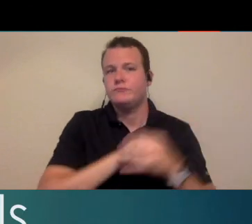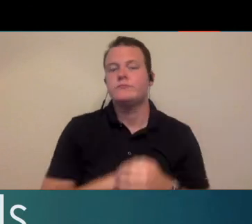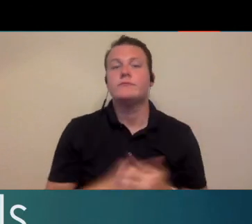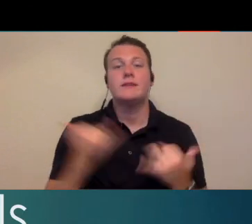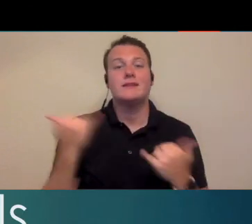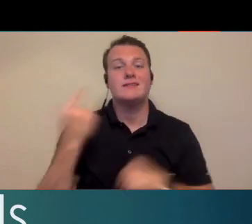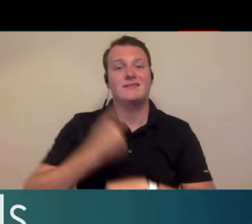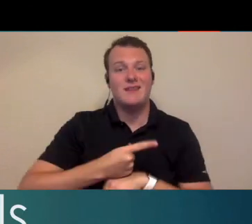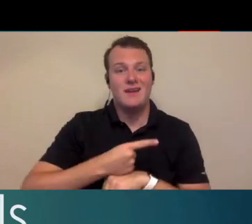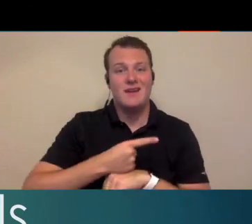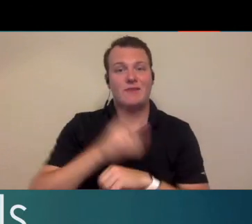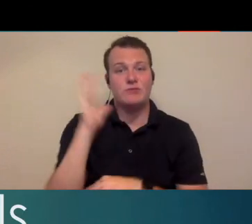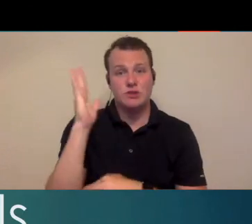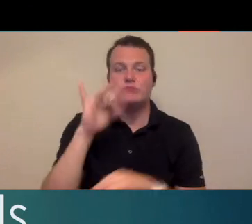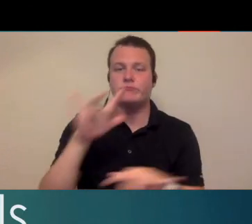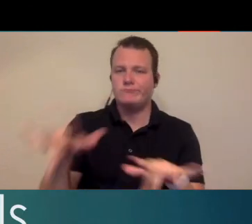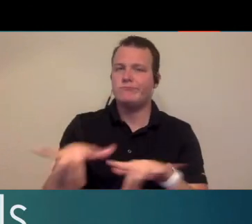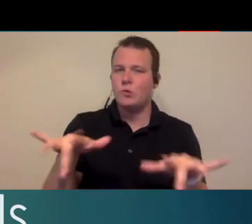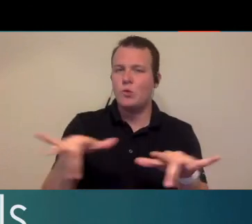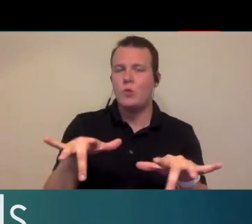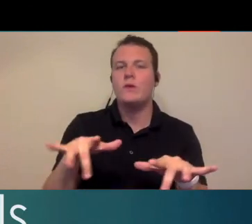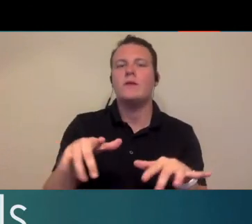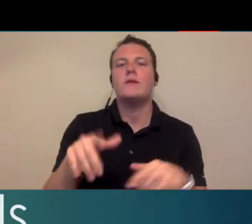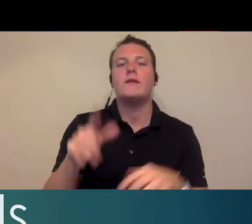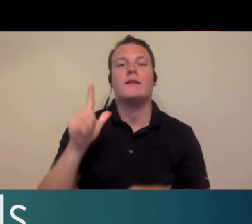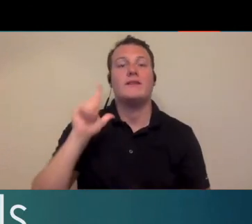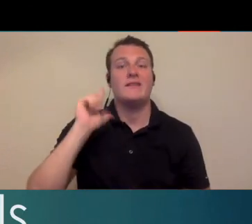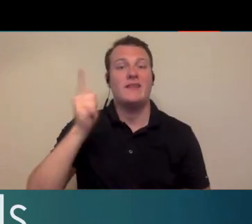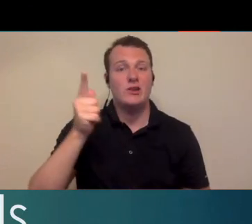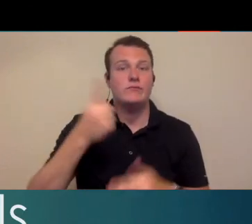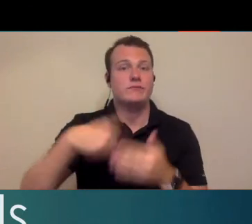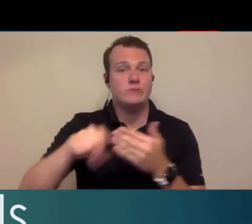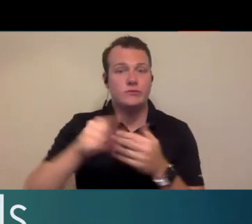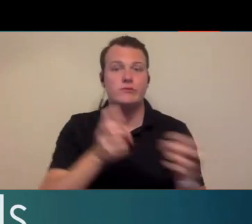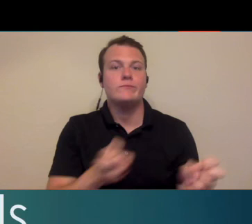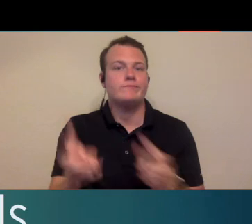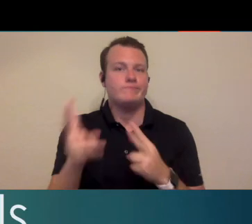today's presentation is being recorded and will be available for online viewing